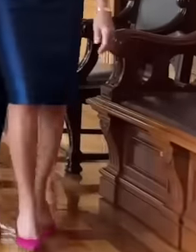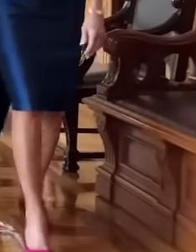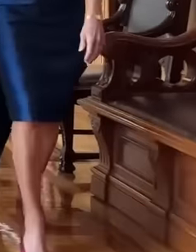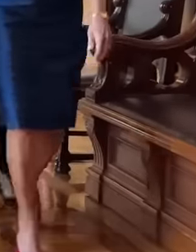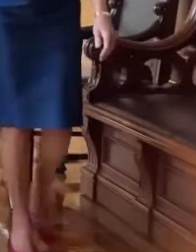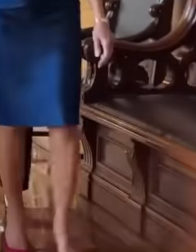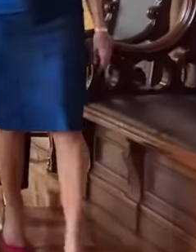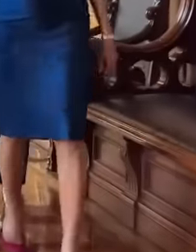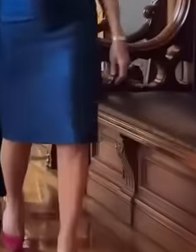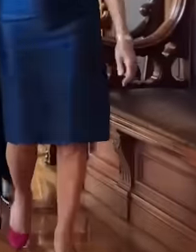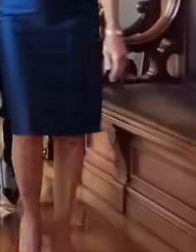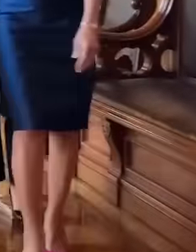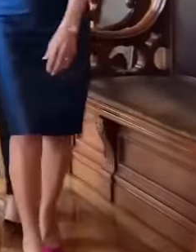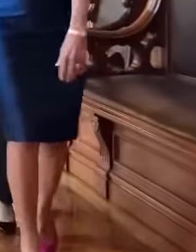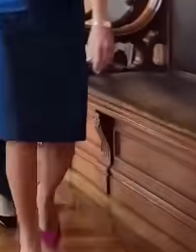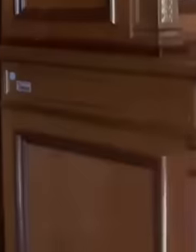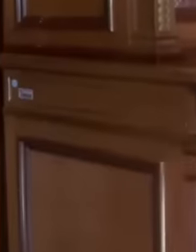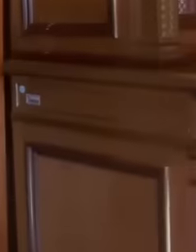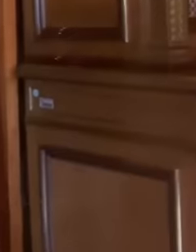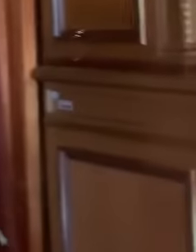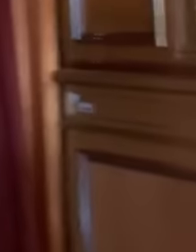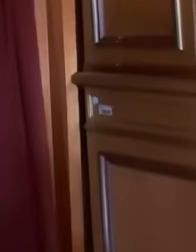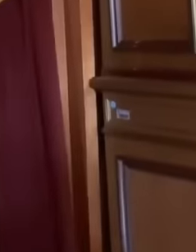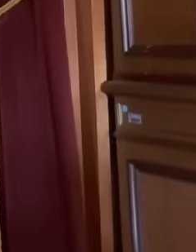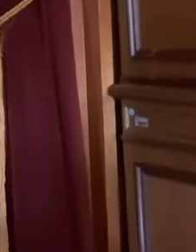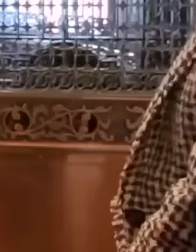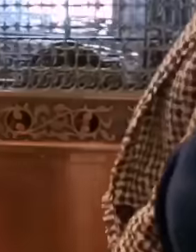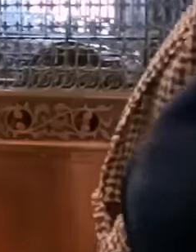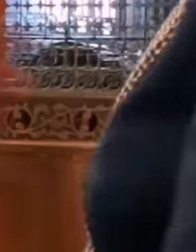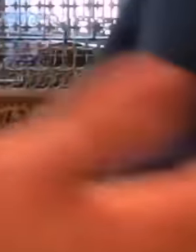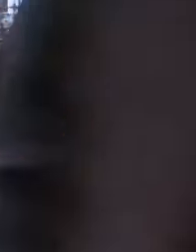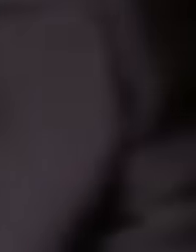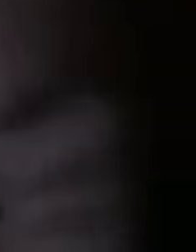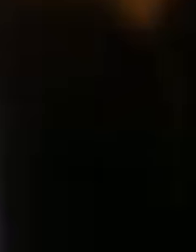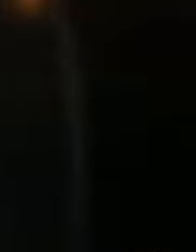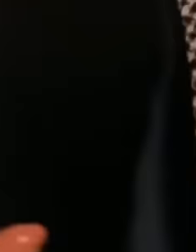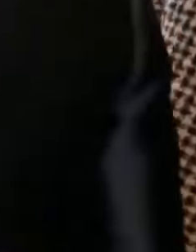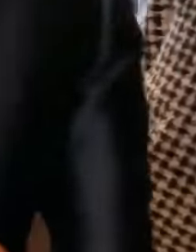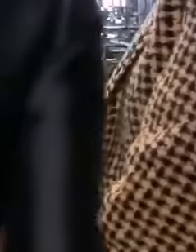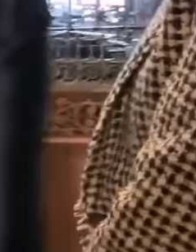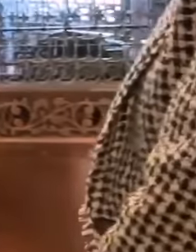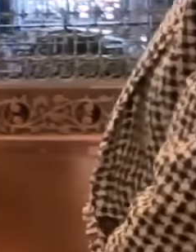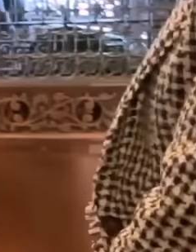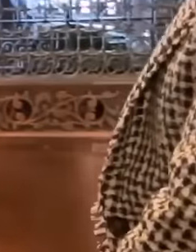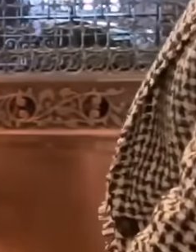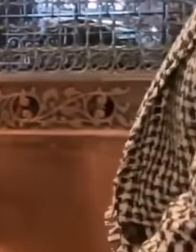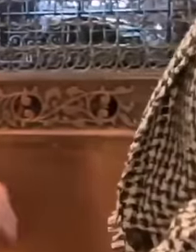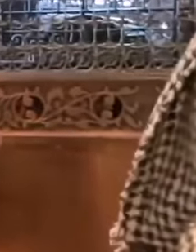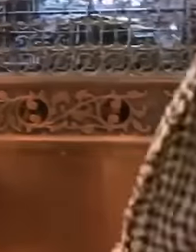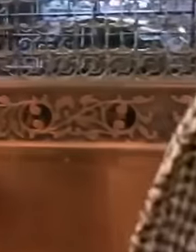López Obrador is a man who has a lot of experience in politics, which is why he is